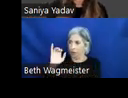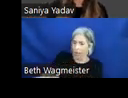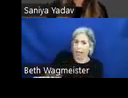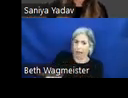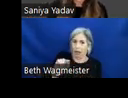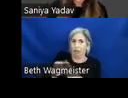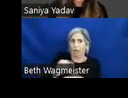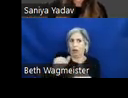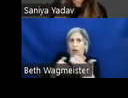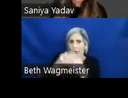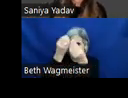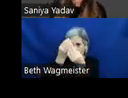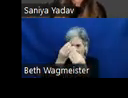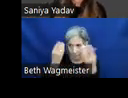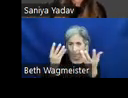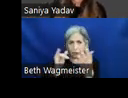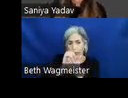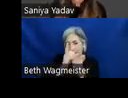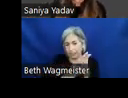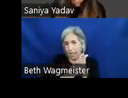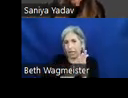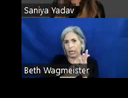all of the information I need for the design, the code, I can pass it on to